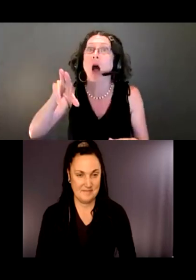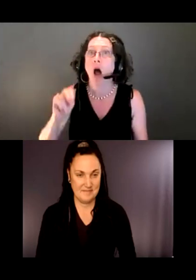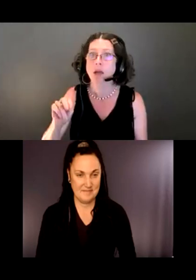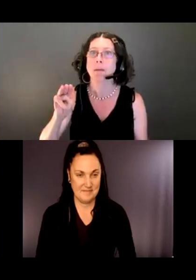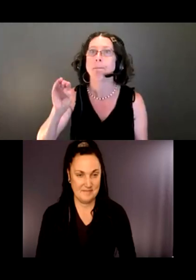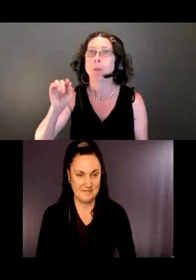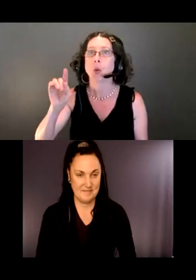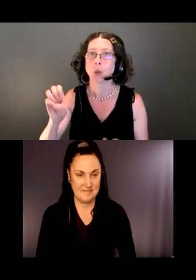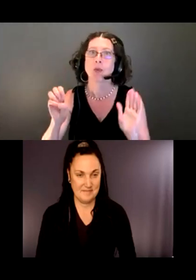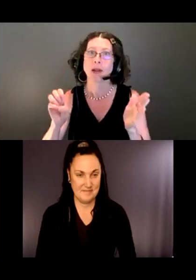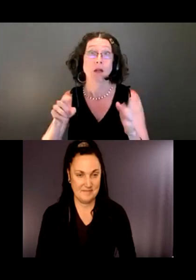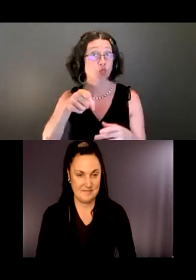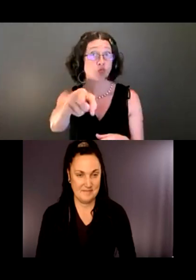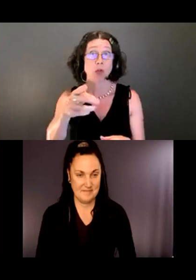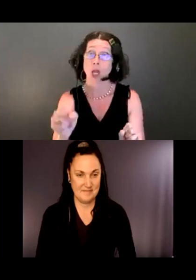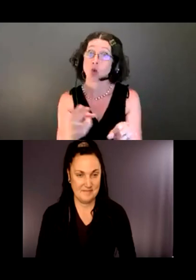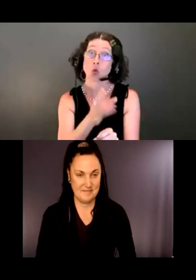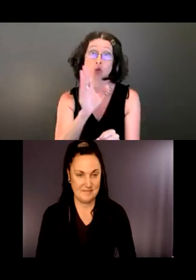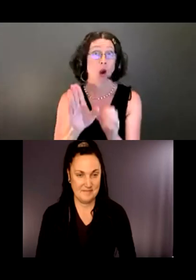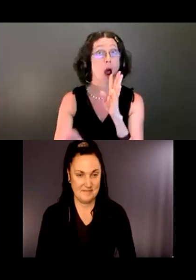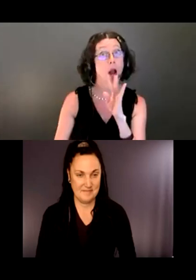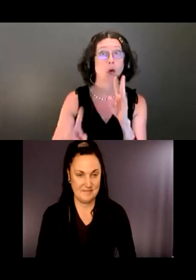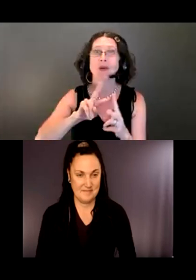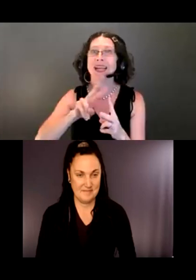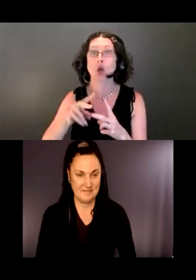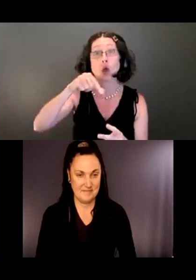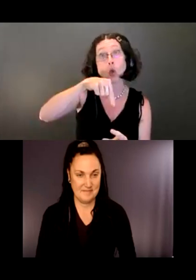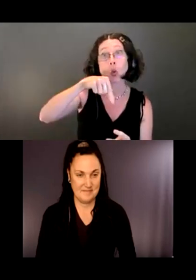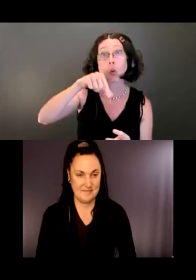either in the Q&A, chat, or by audio feel free to ask us questions.